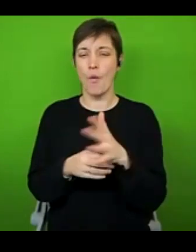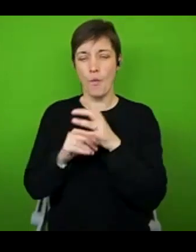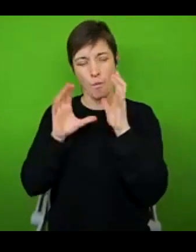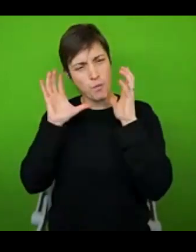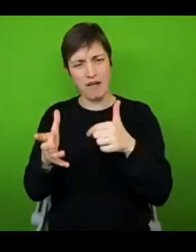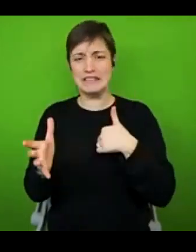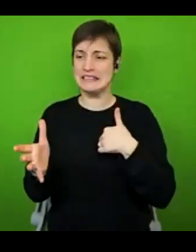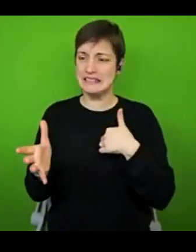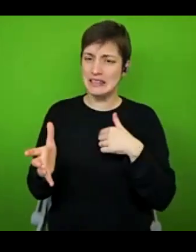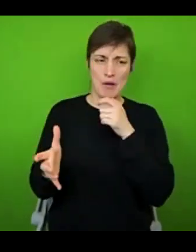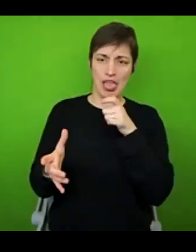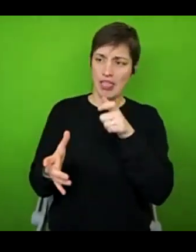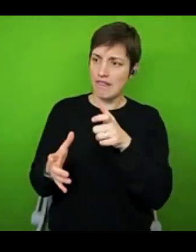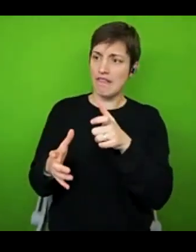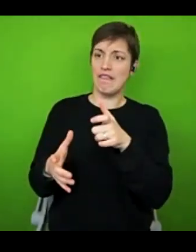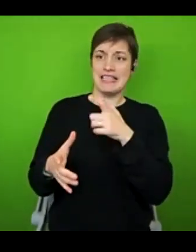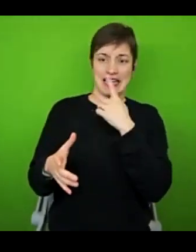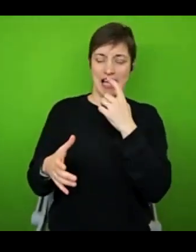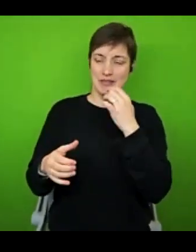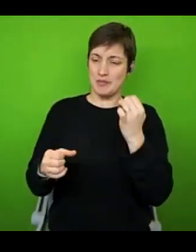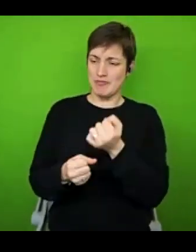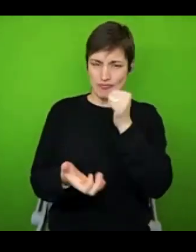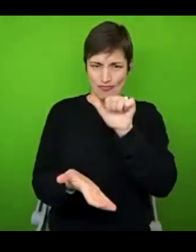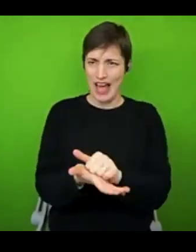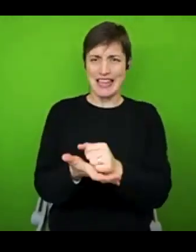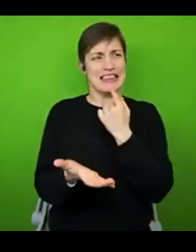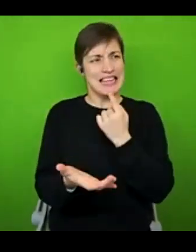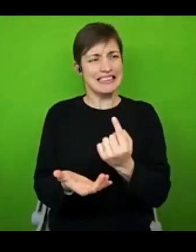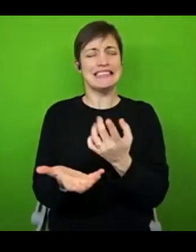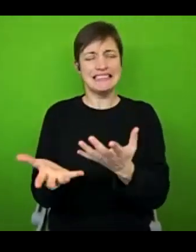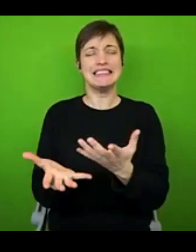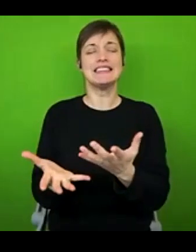going to do it justice, or whether it's actually going to be helpful. So it's really wonderful to hear that it has